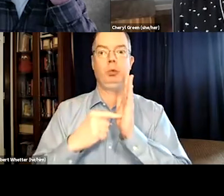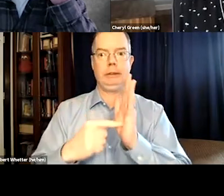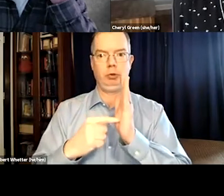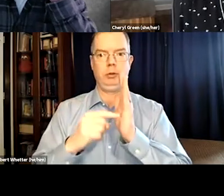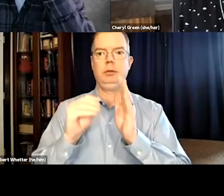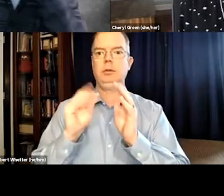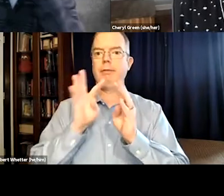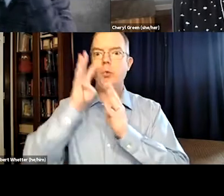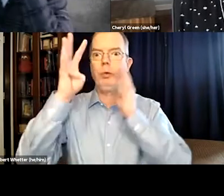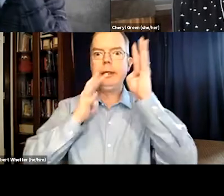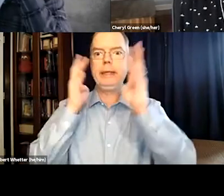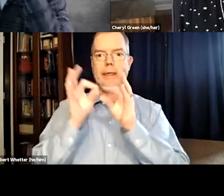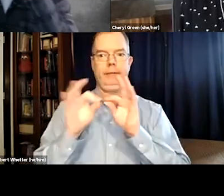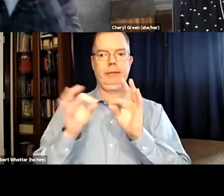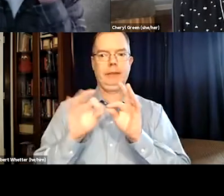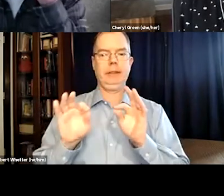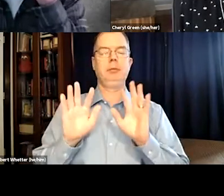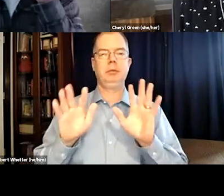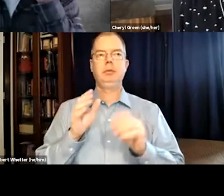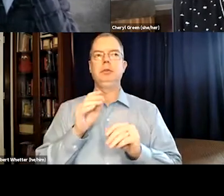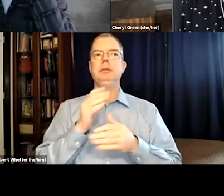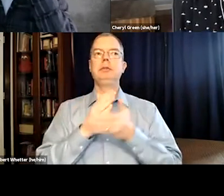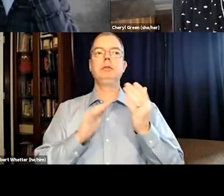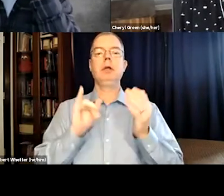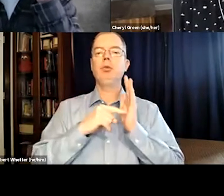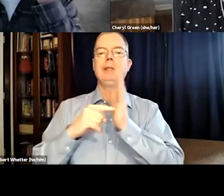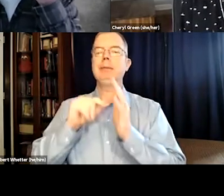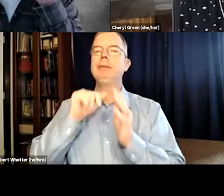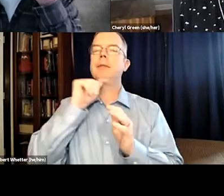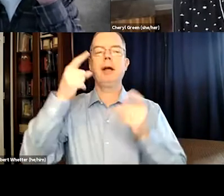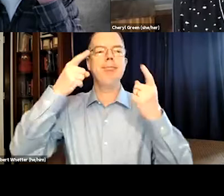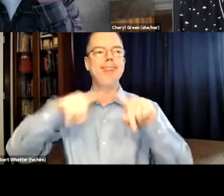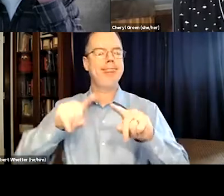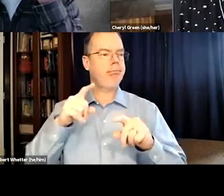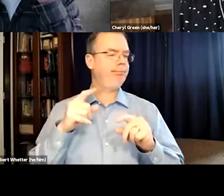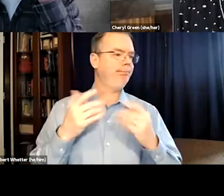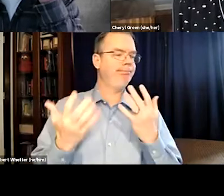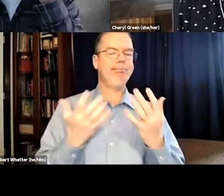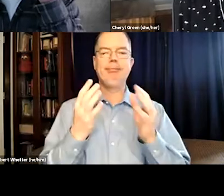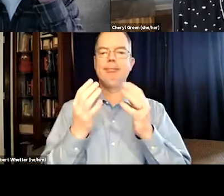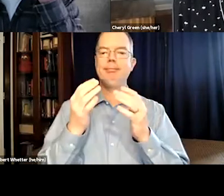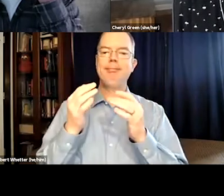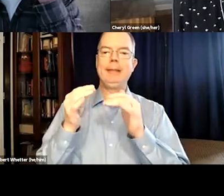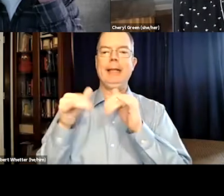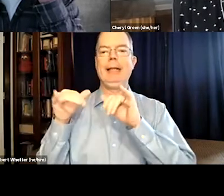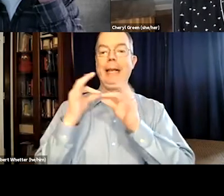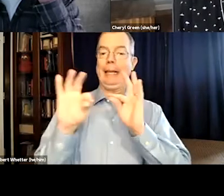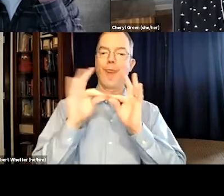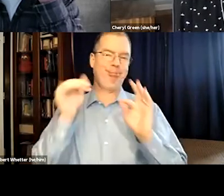he has amazing demonstrations of creative captioning. And some of his